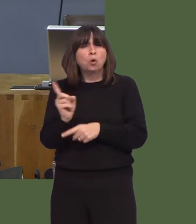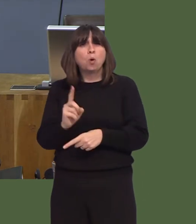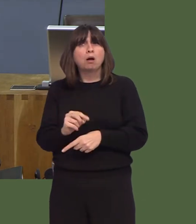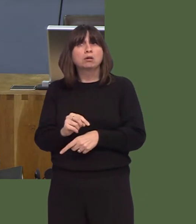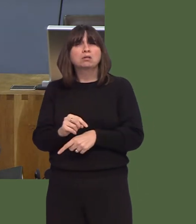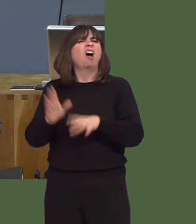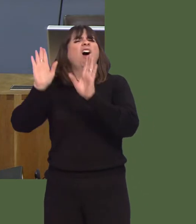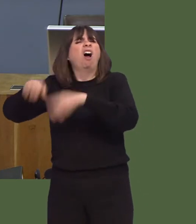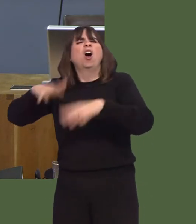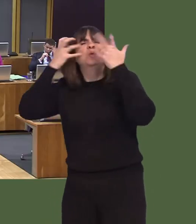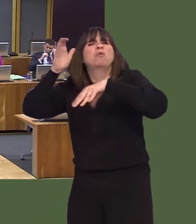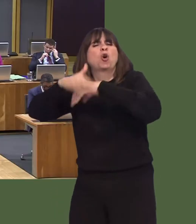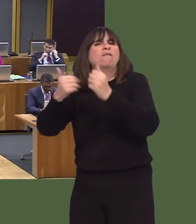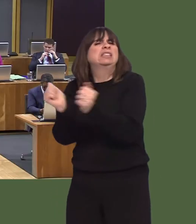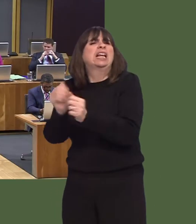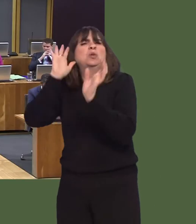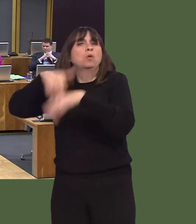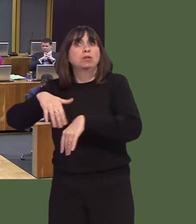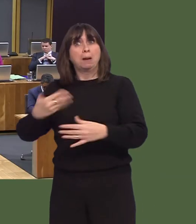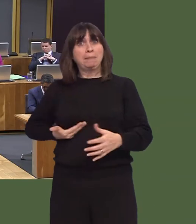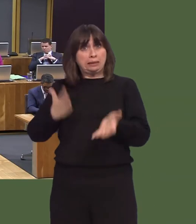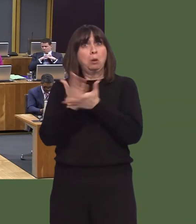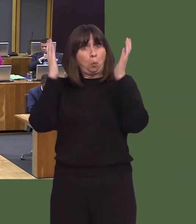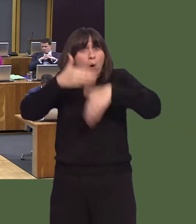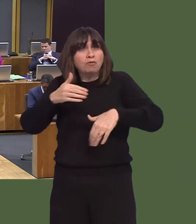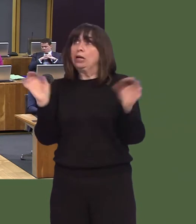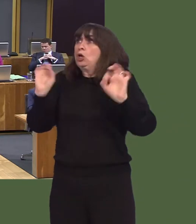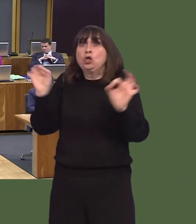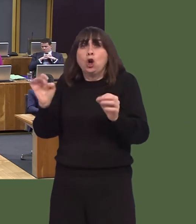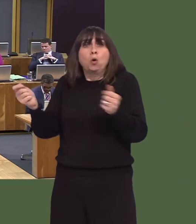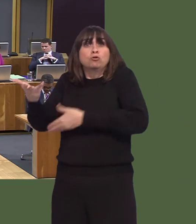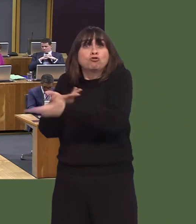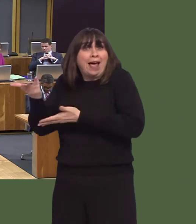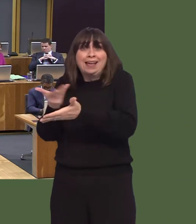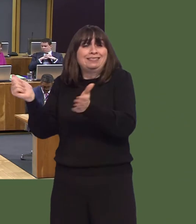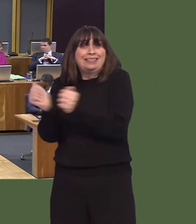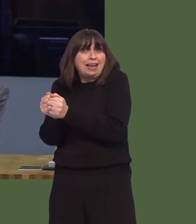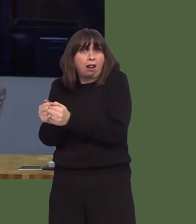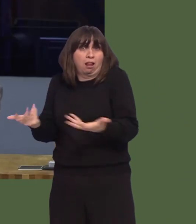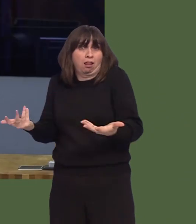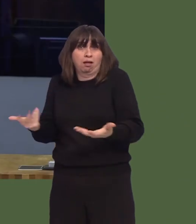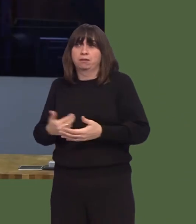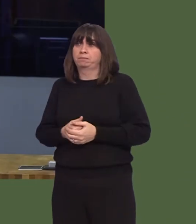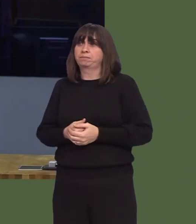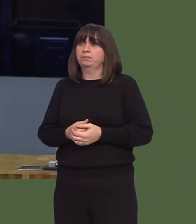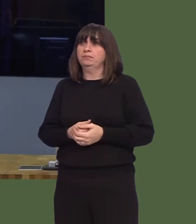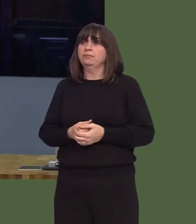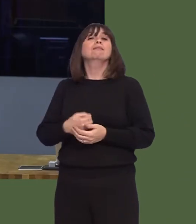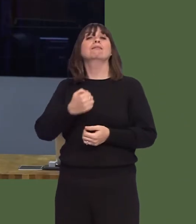Neil Hamilton AM: Well, can I respond to the First Minister's sally about the temporary expansion of our group?